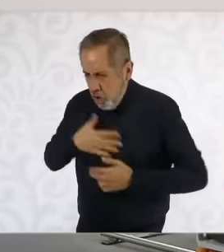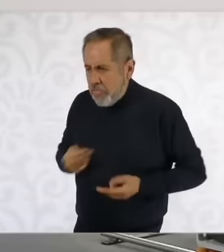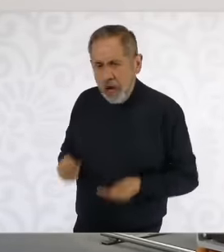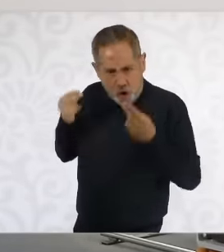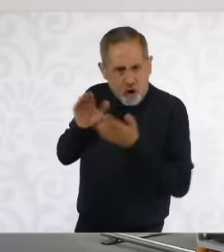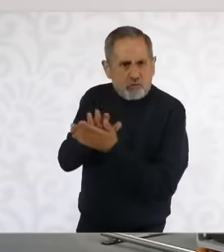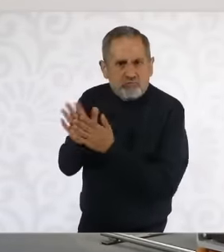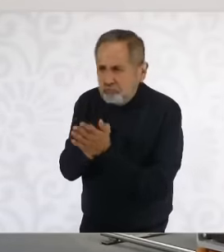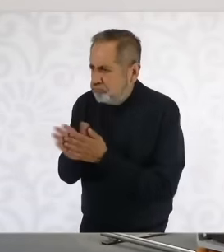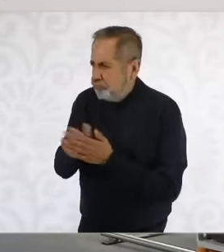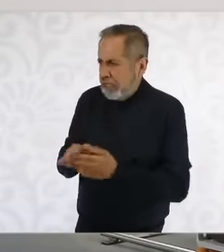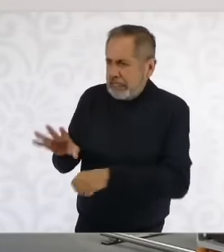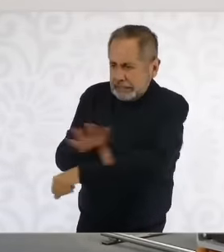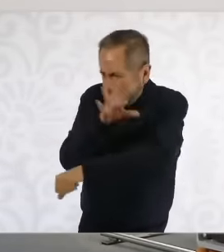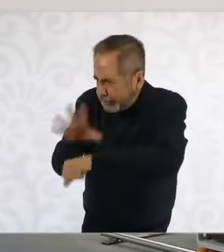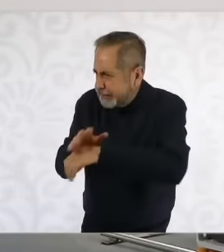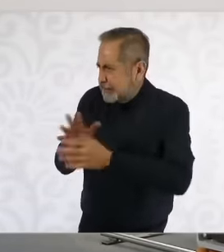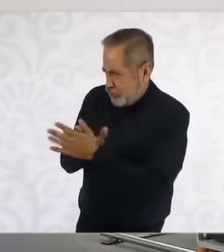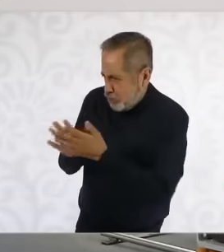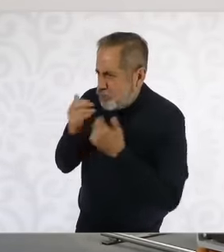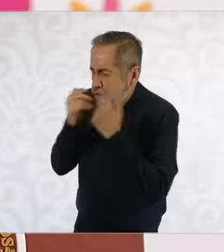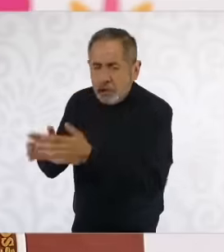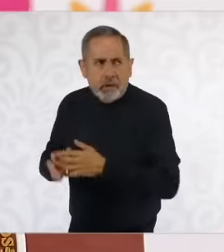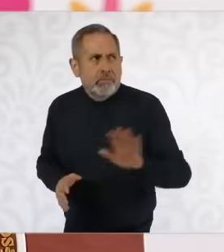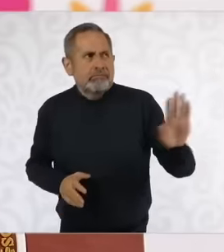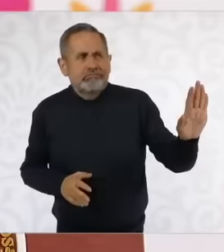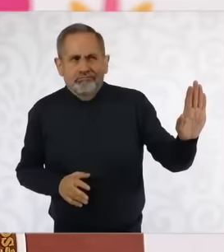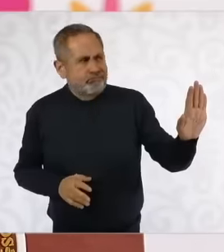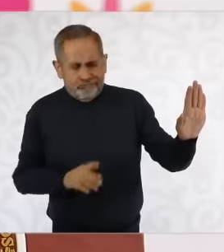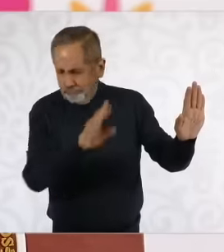electricity, I respond that we are just making